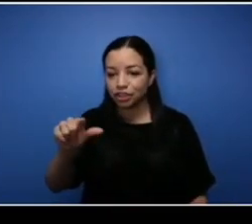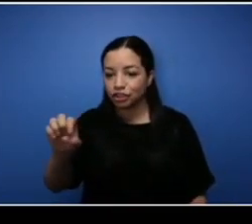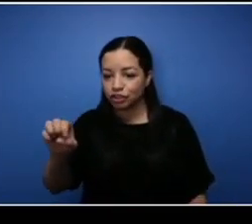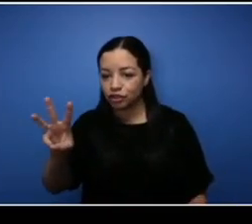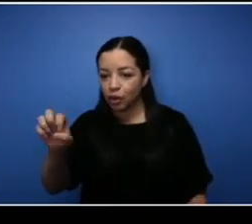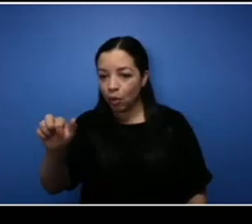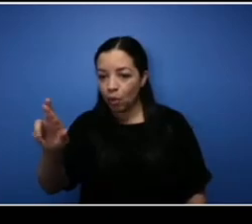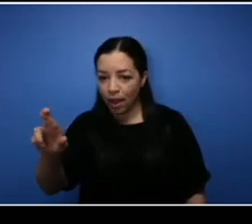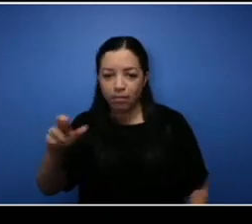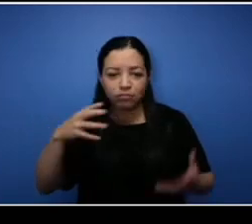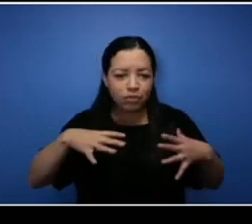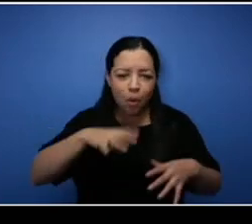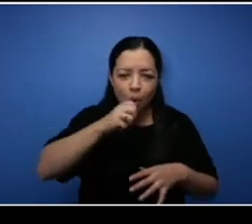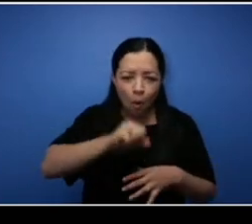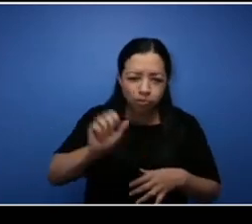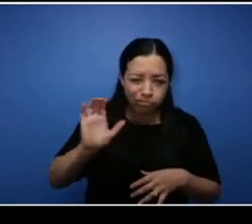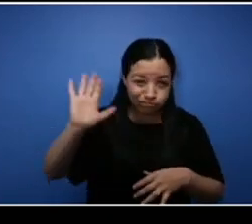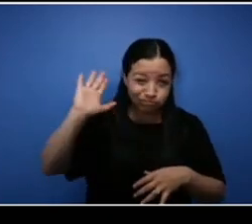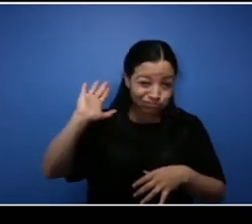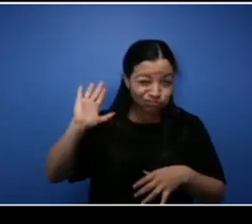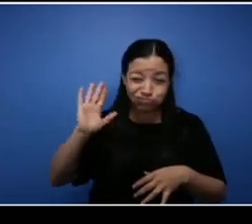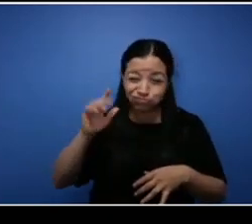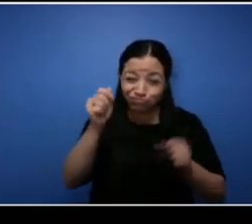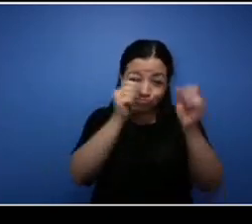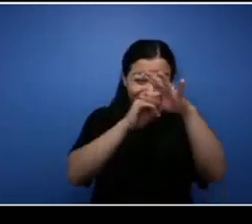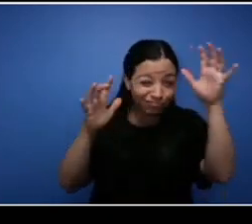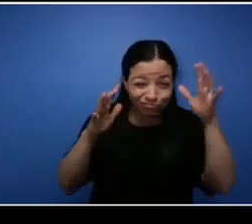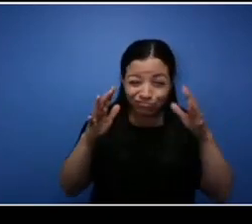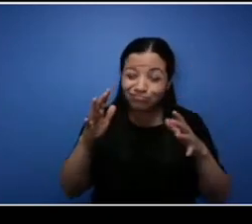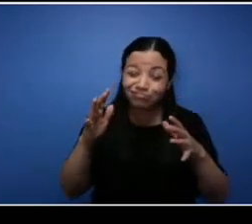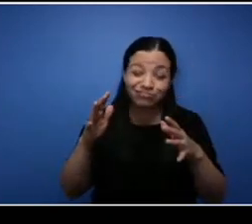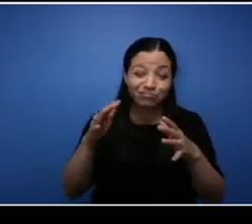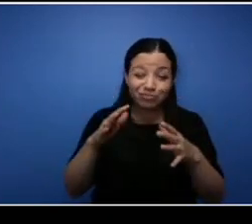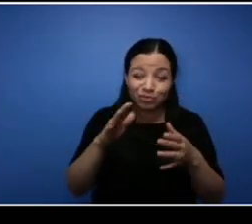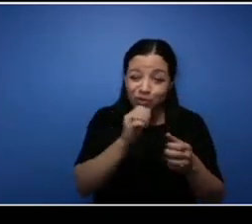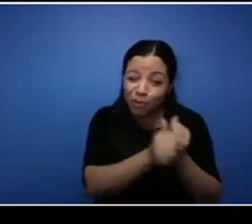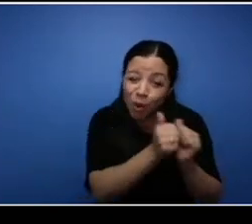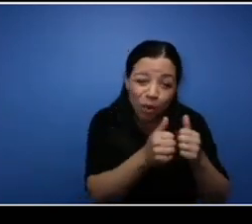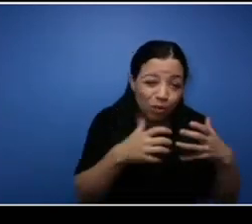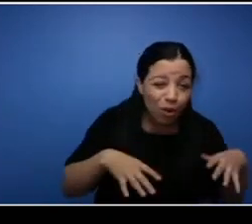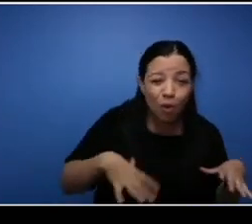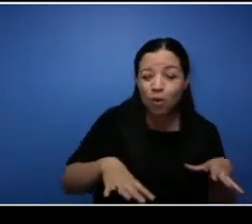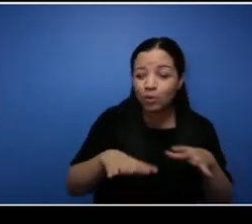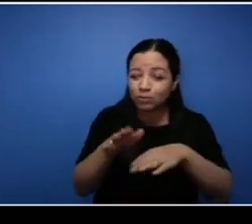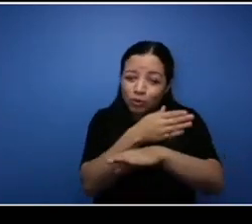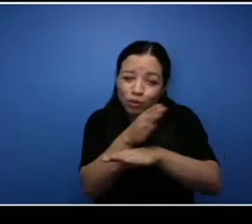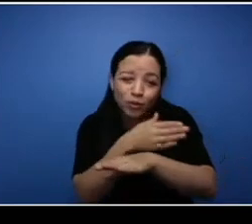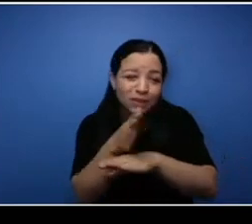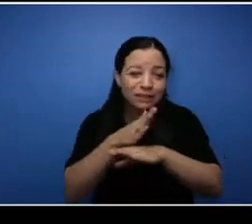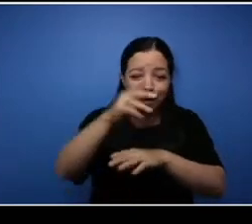you can think of that is vintage from sports to music, hats, sneakers um that's that's